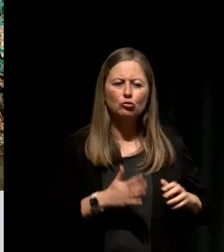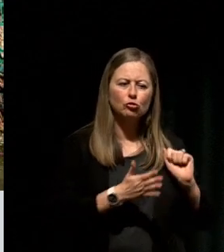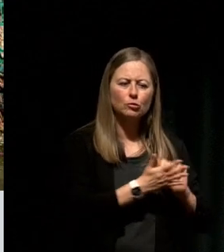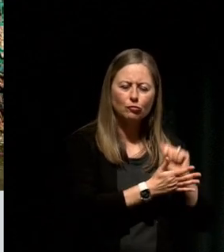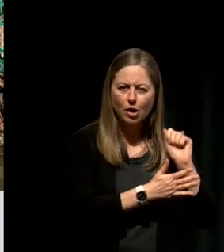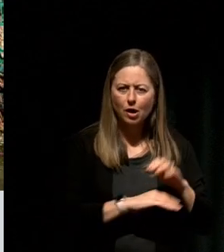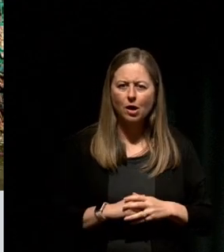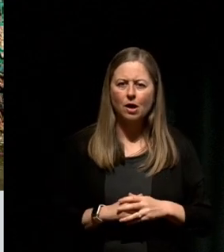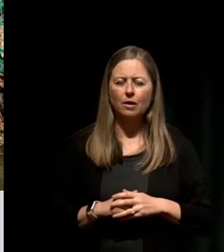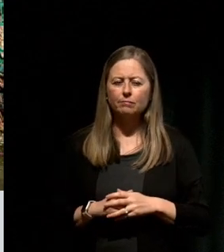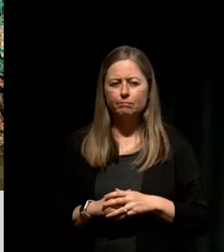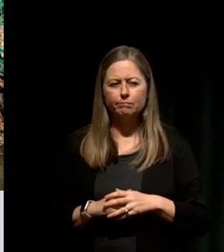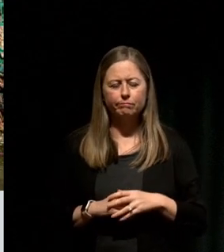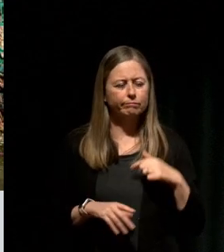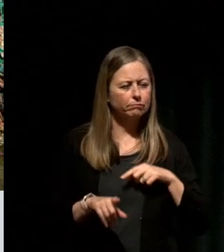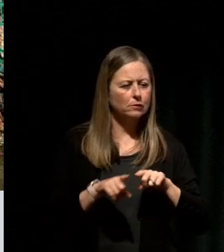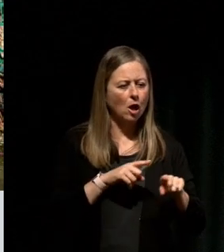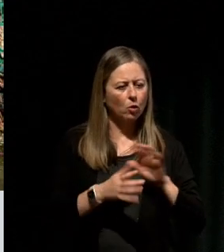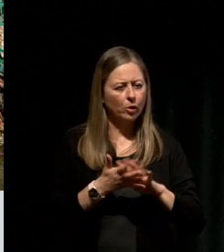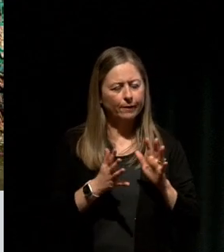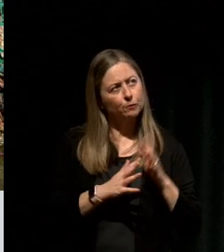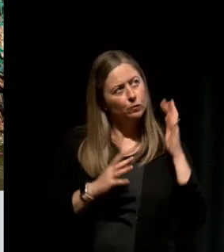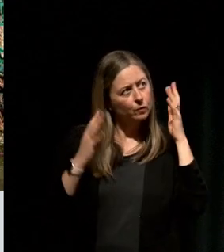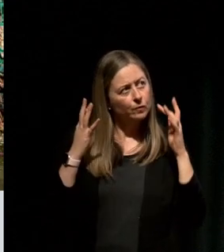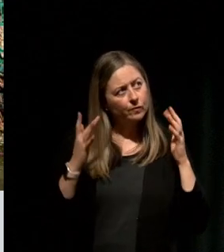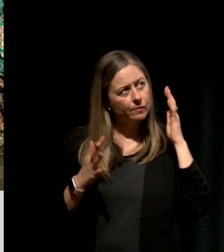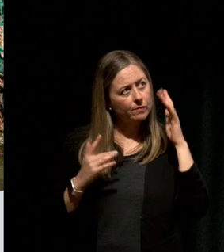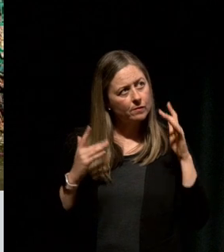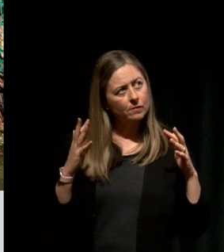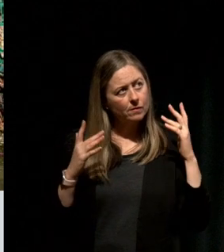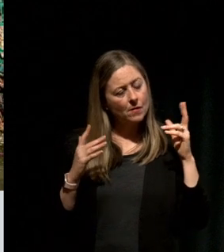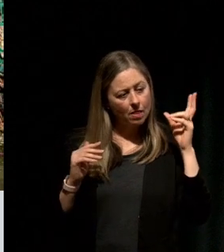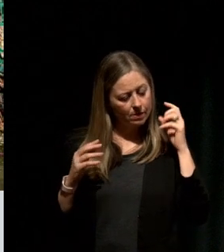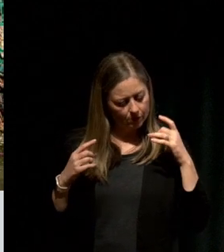I learned how to reflect, I learned how to listen to myself and to others, I read a lot